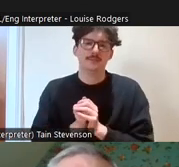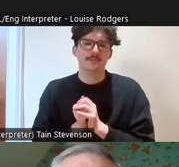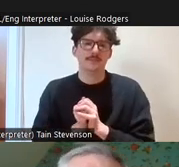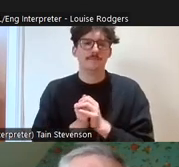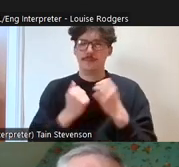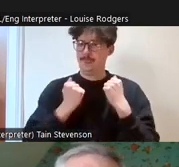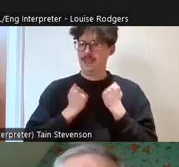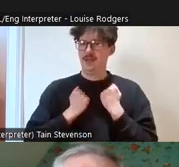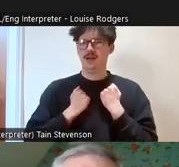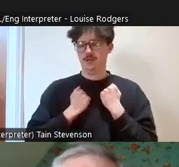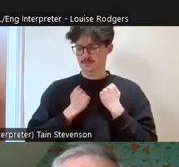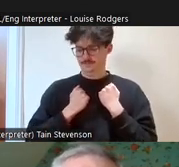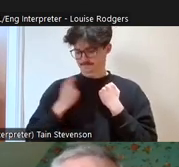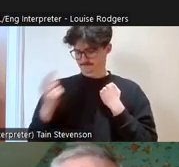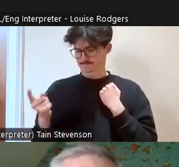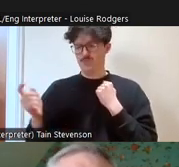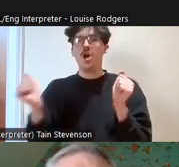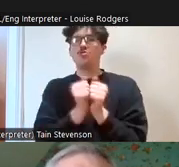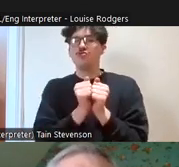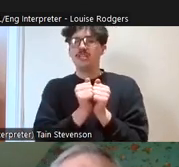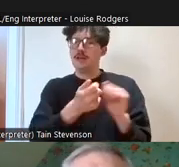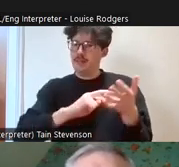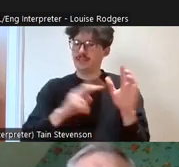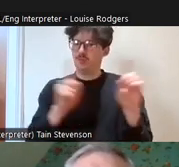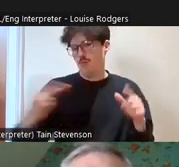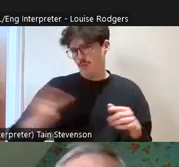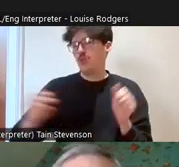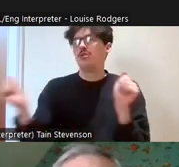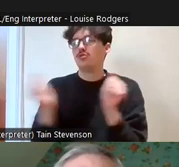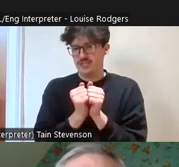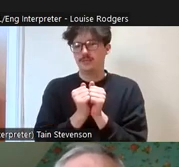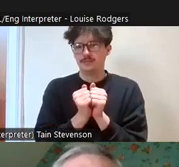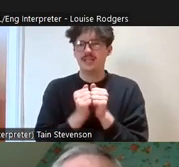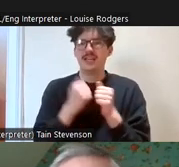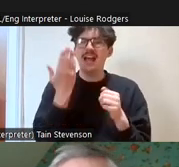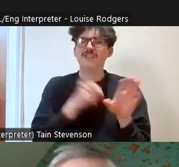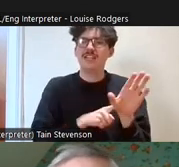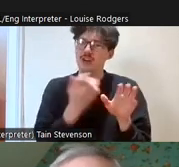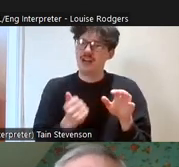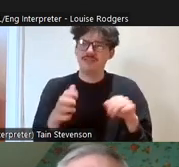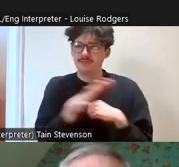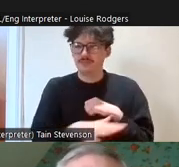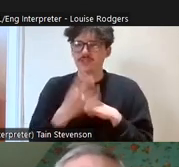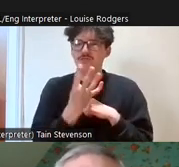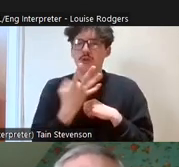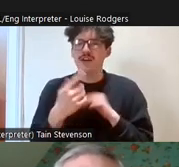are mutually agreed generally as well and every year we've got about £45,000 worth of grants to